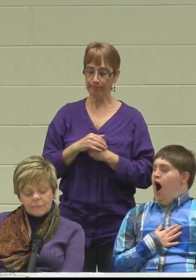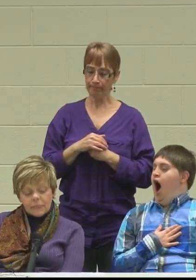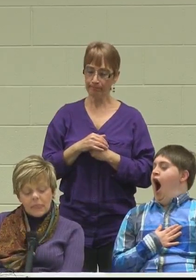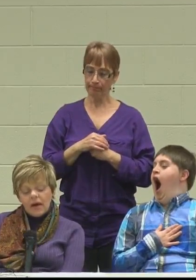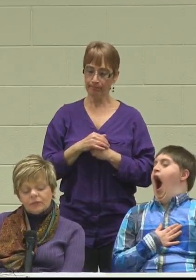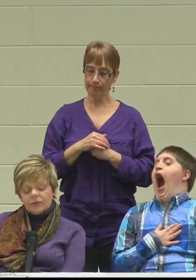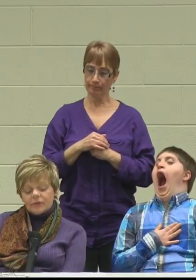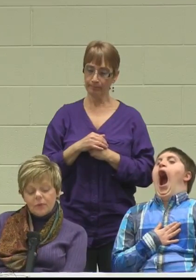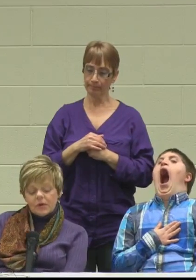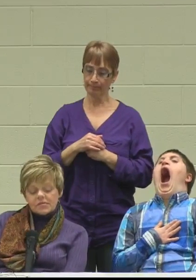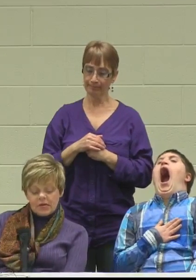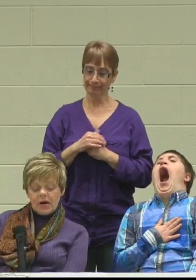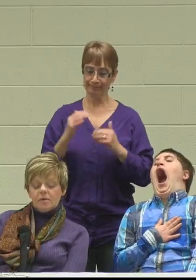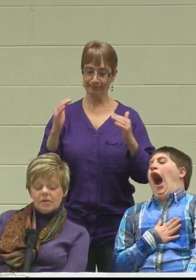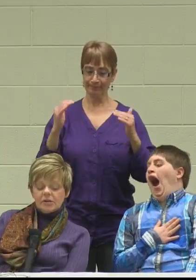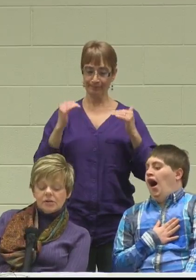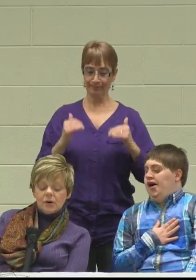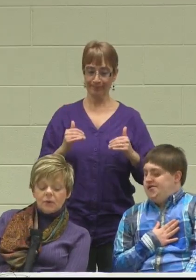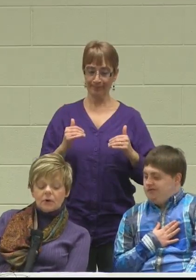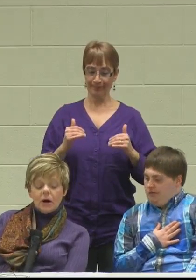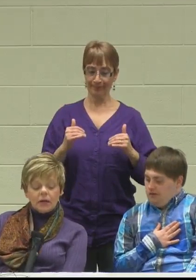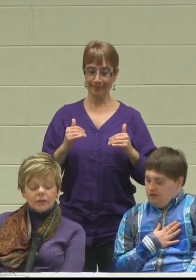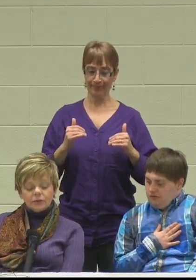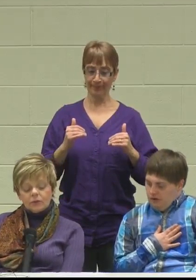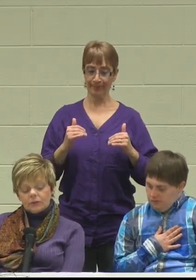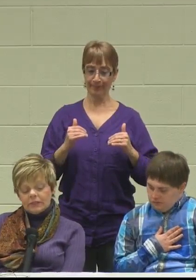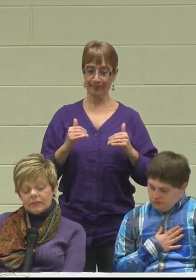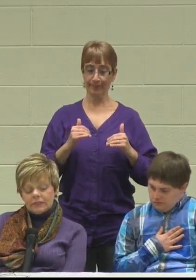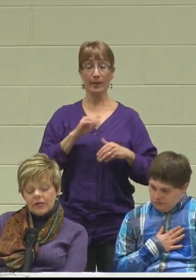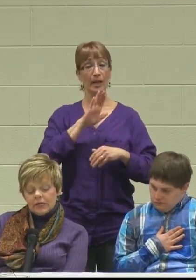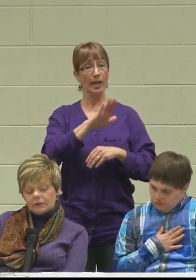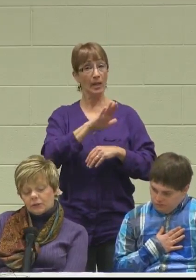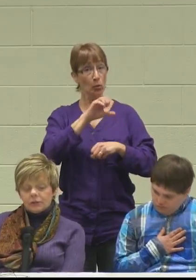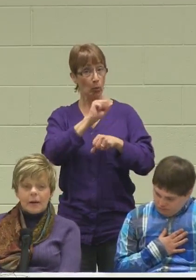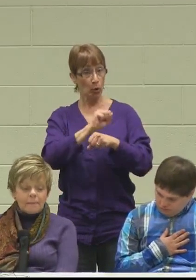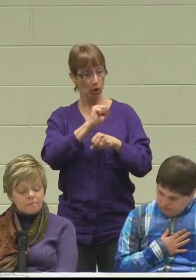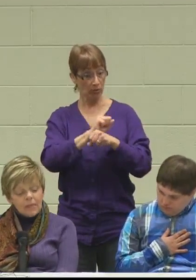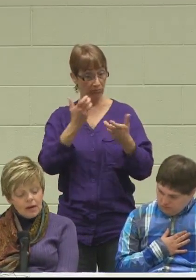Have we requested accommodation at work, college, and did they do that?